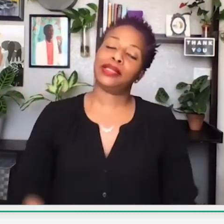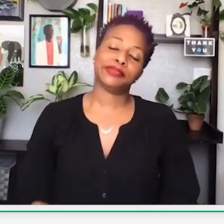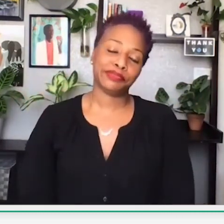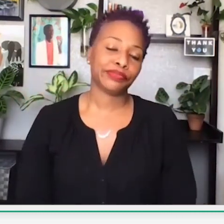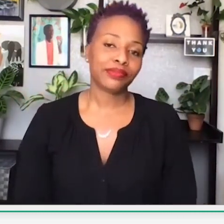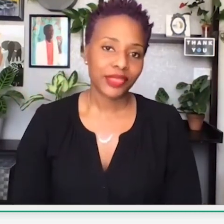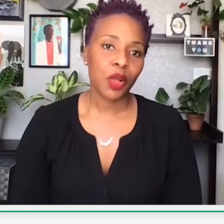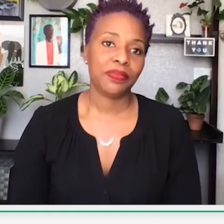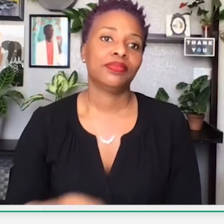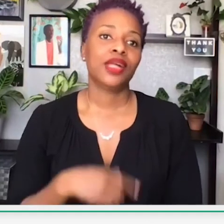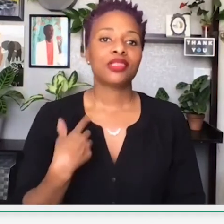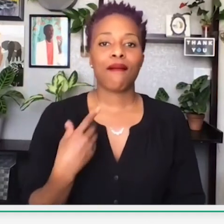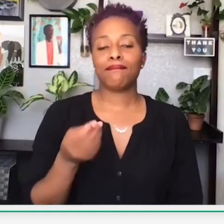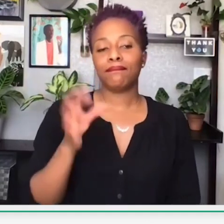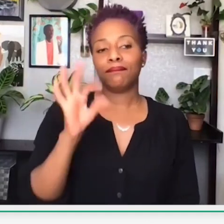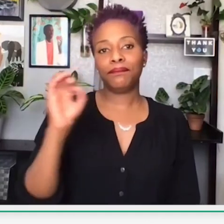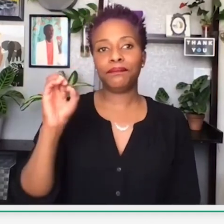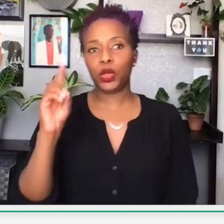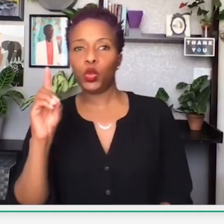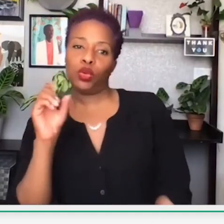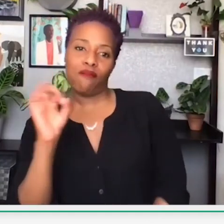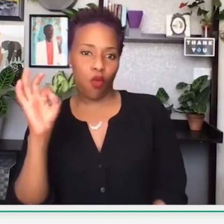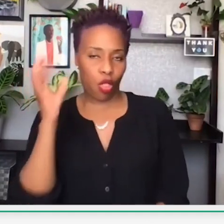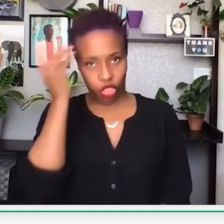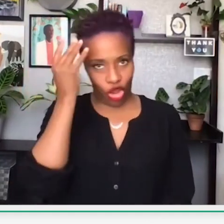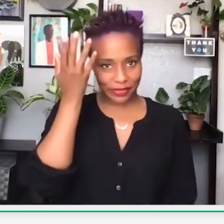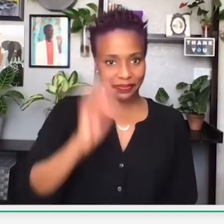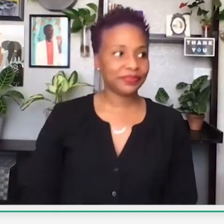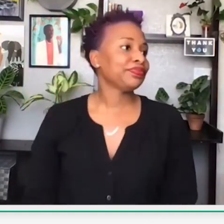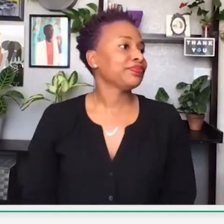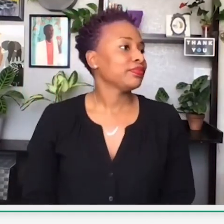that that currency circulates. And that's what we're hoping for. We want to see it rise up. So